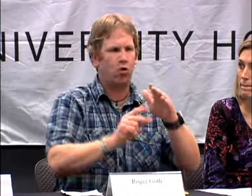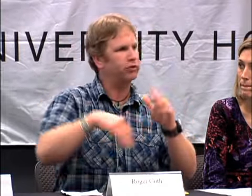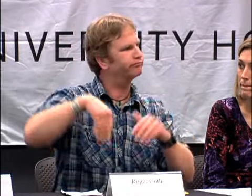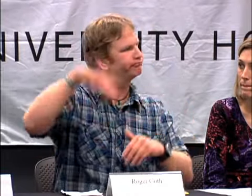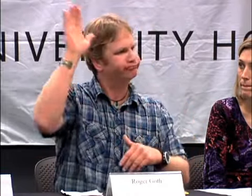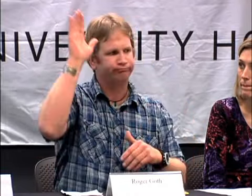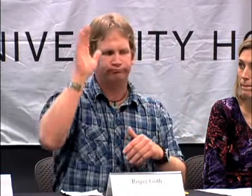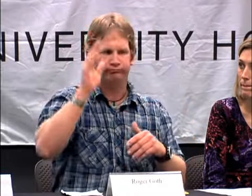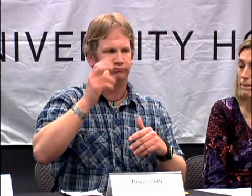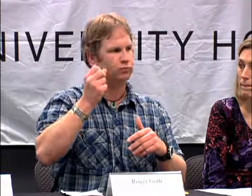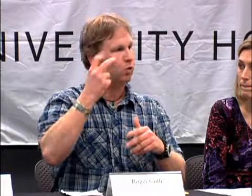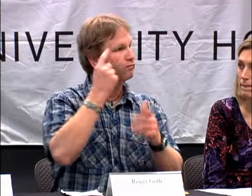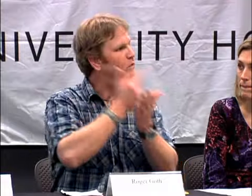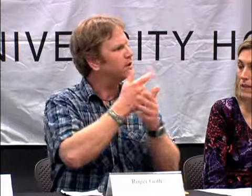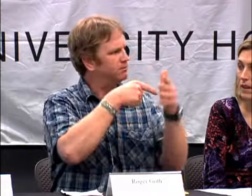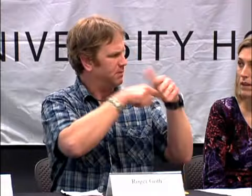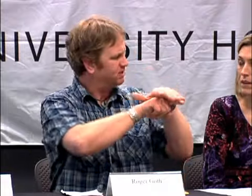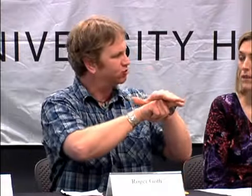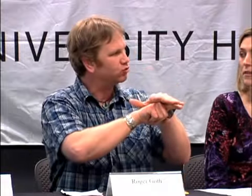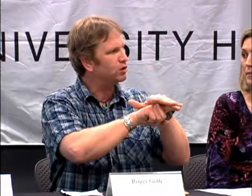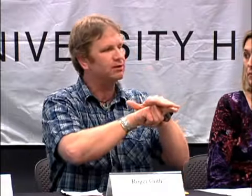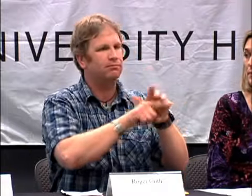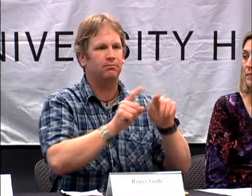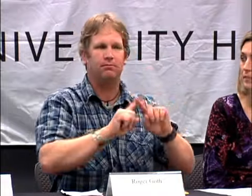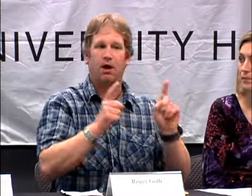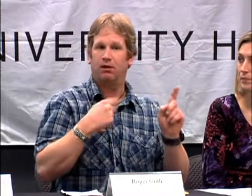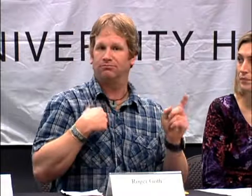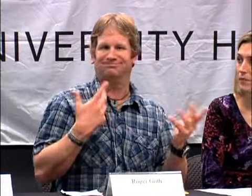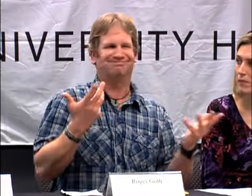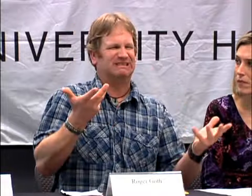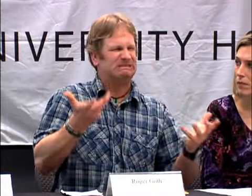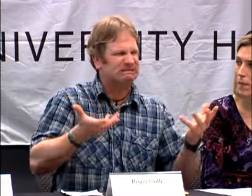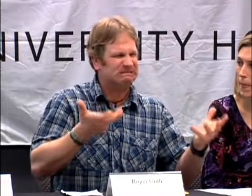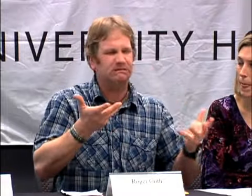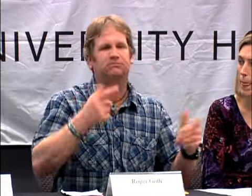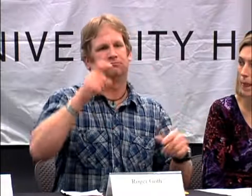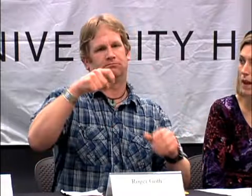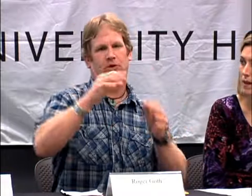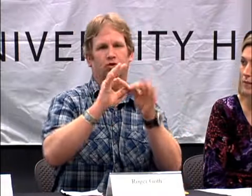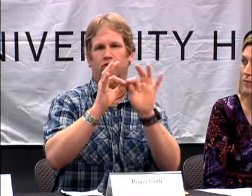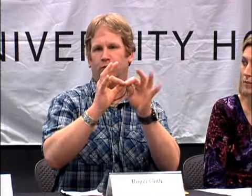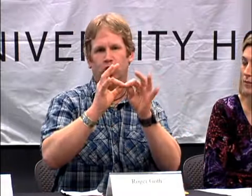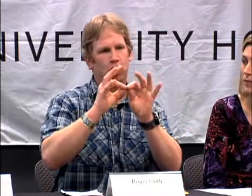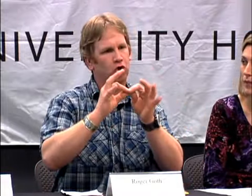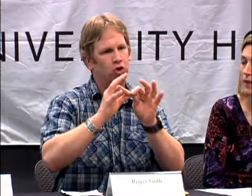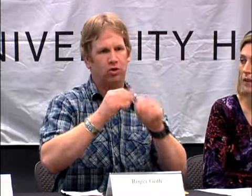GREW UP THERE IN KINDERGARTEN TO HIGH SCHOOL, BUT IT WAS DIFFICULT.